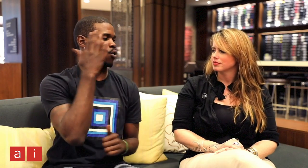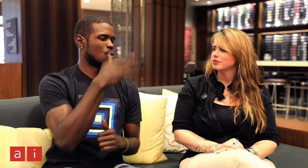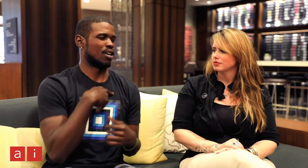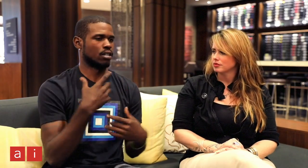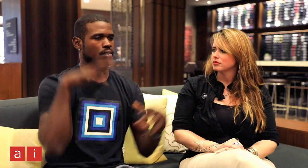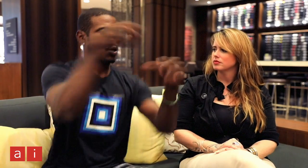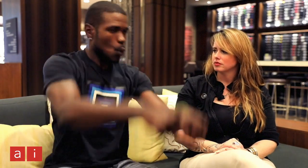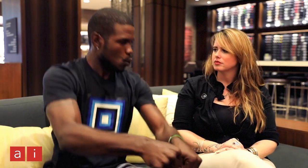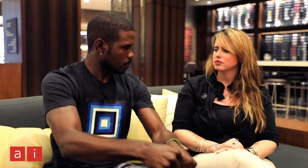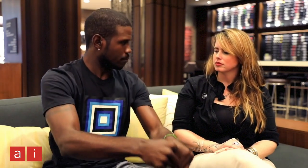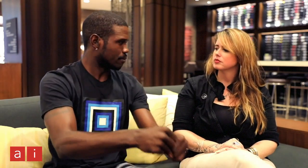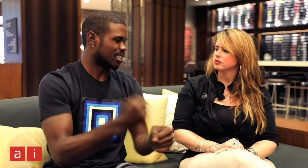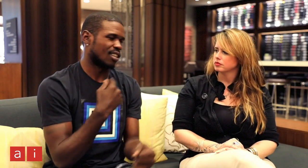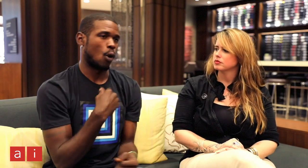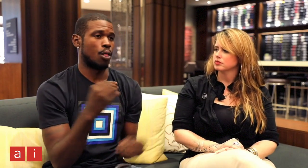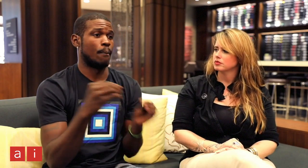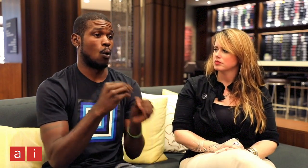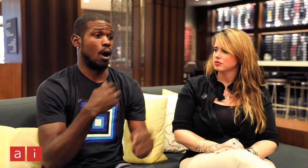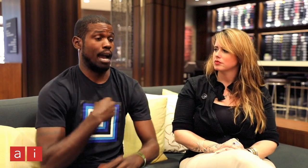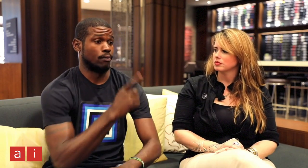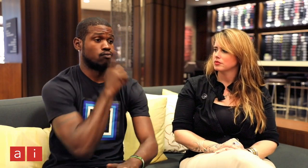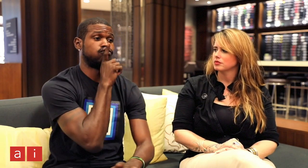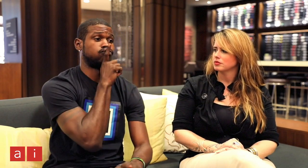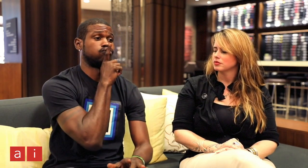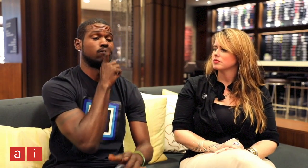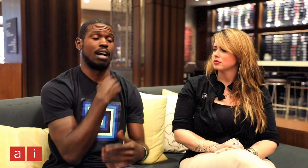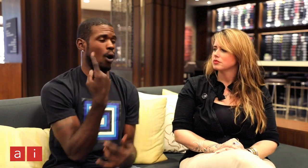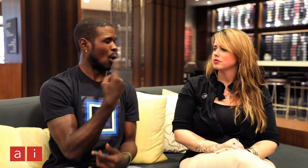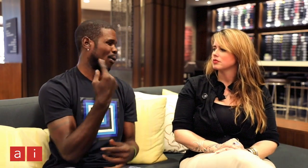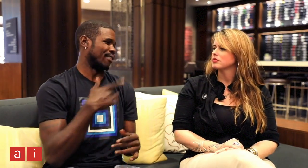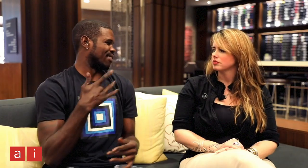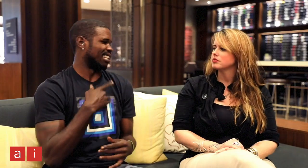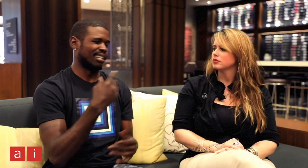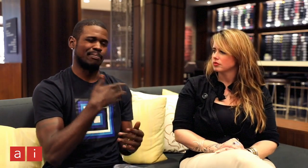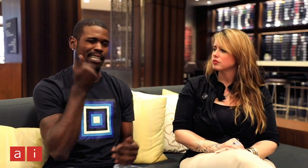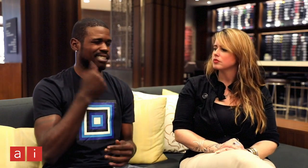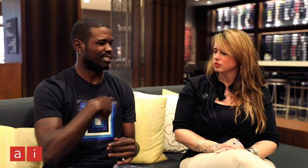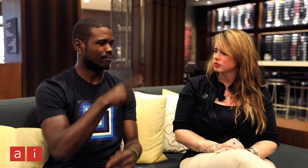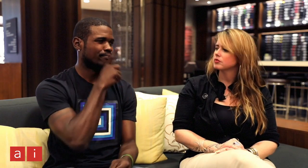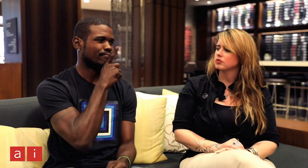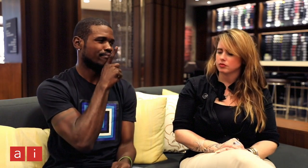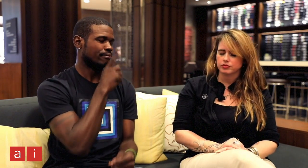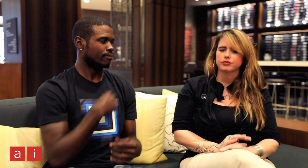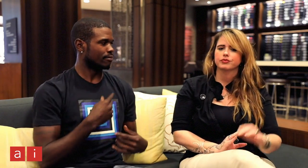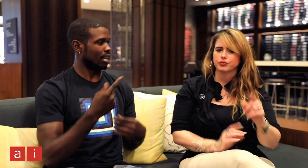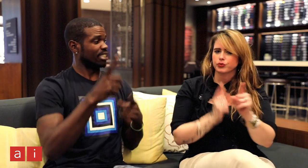That may cause the officer to use physical force. I just stay quiet. I always feel it's best to remain calm and quiet